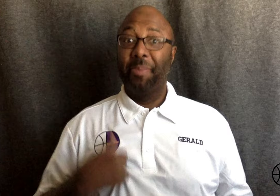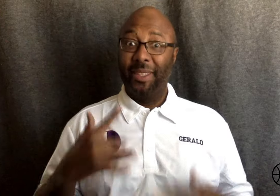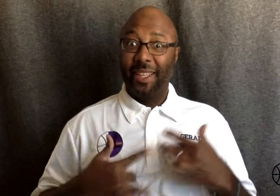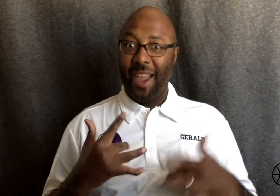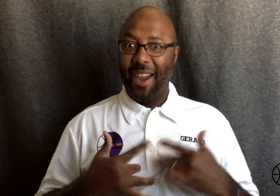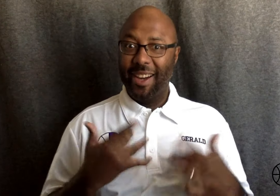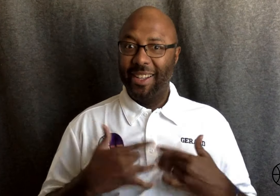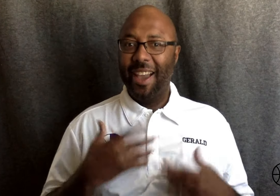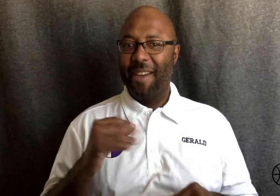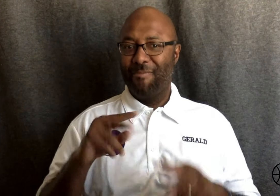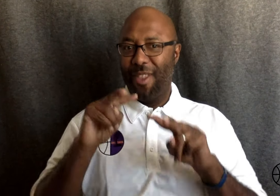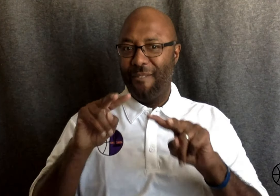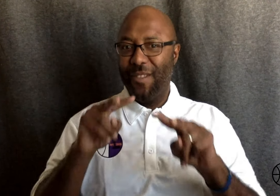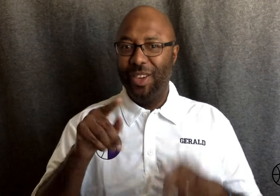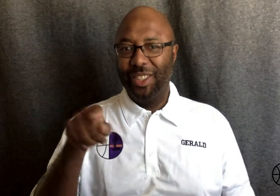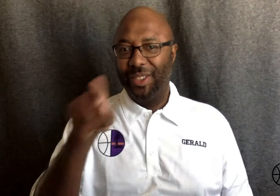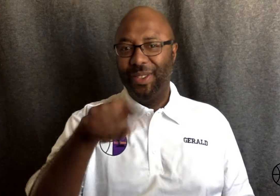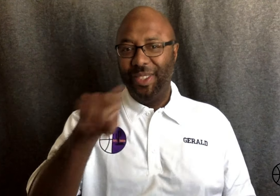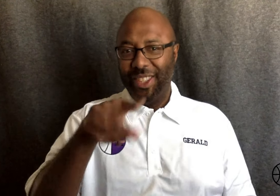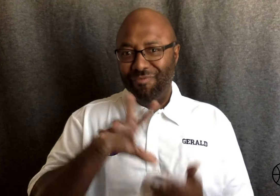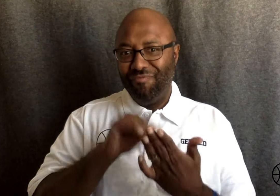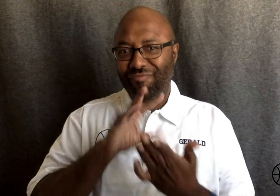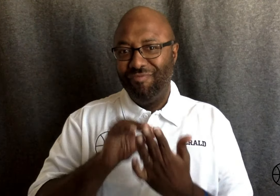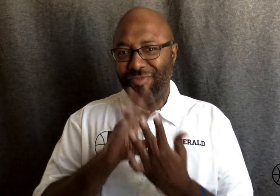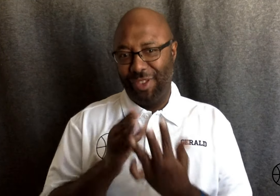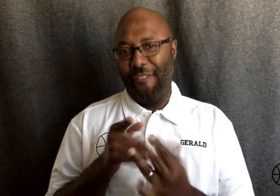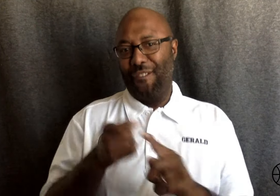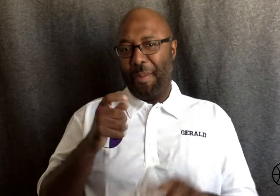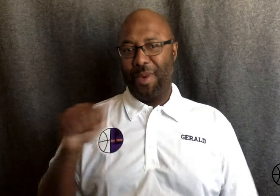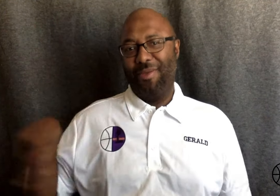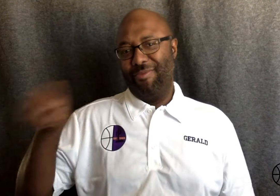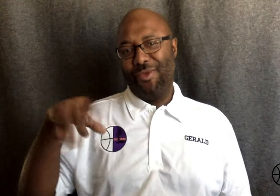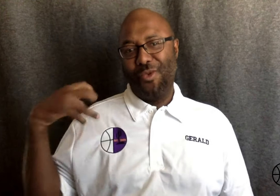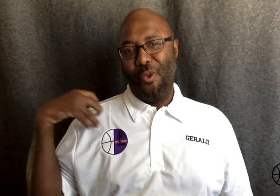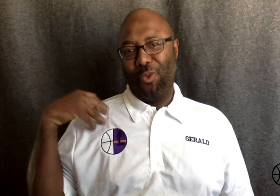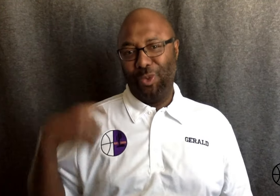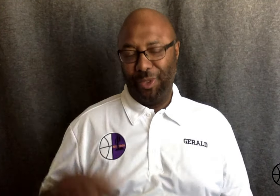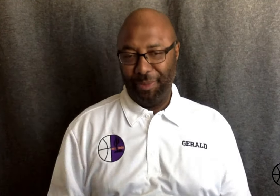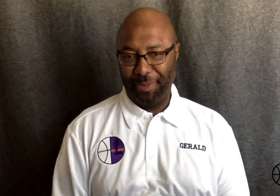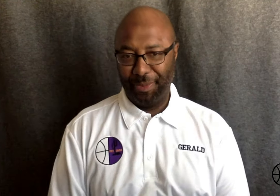I am excited and looking forward to see you guys learn through from the coaches.